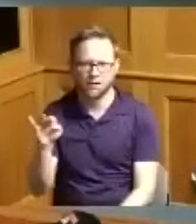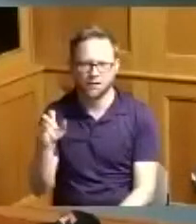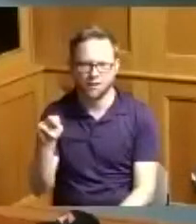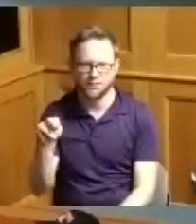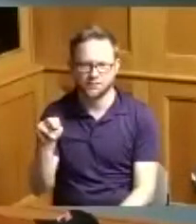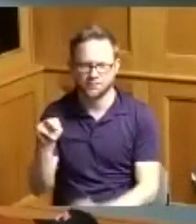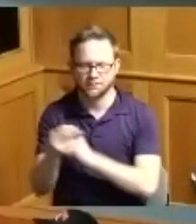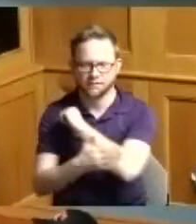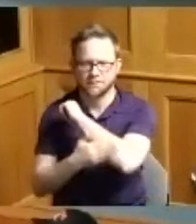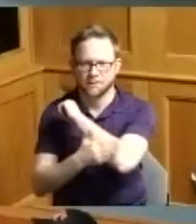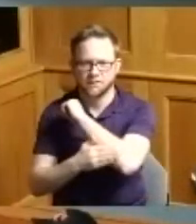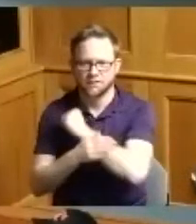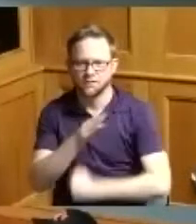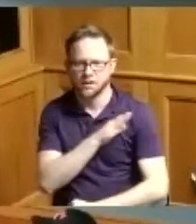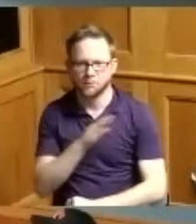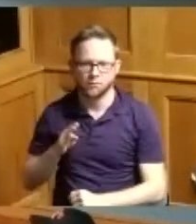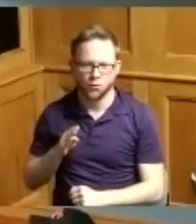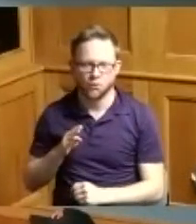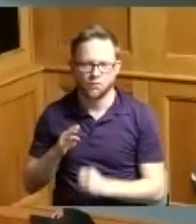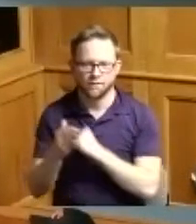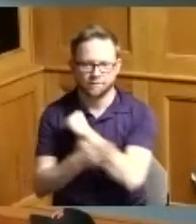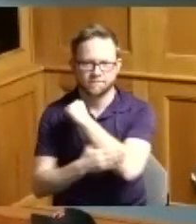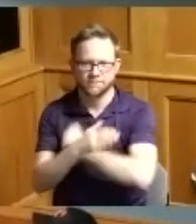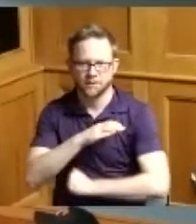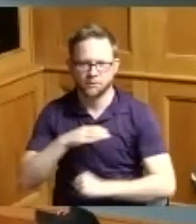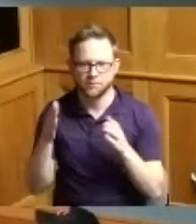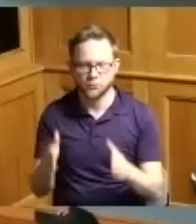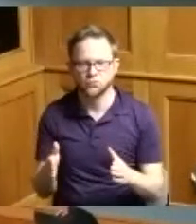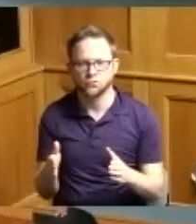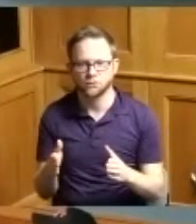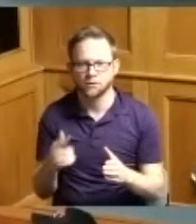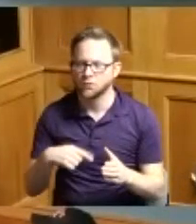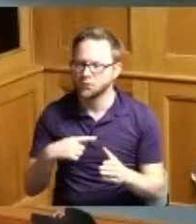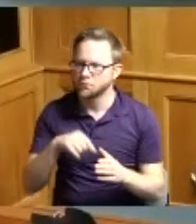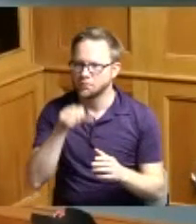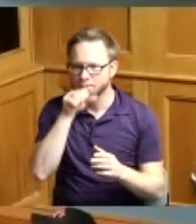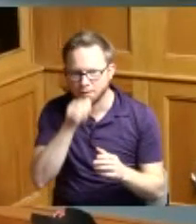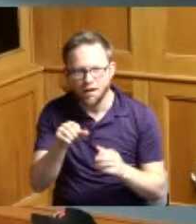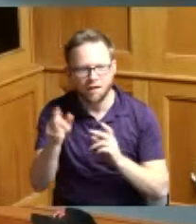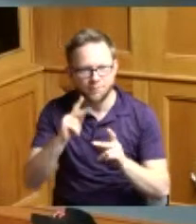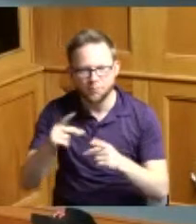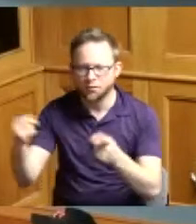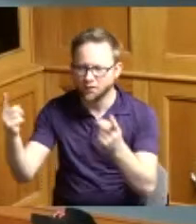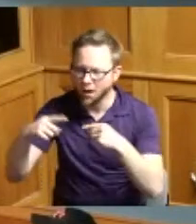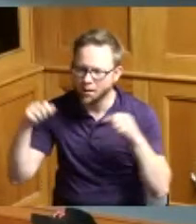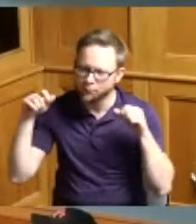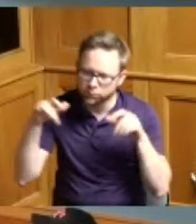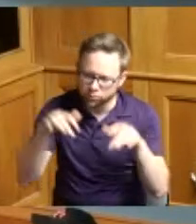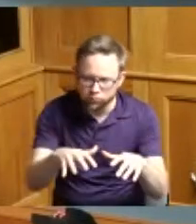welcome everyone we're glad to see all of you we love when people come to to hear our agenda and what's going on